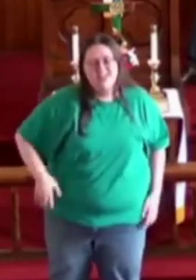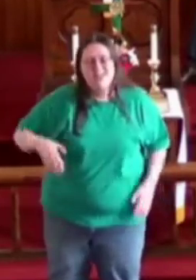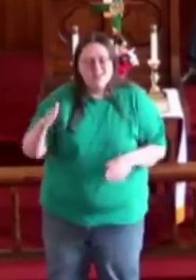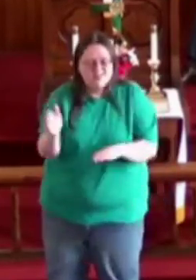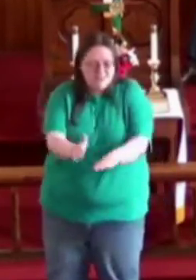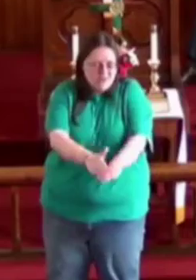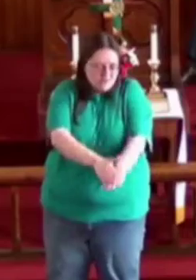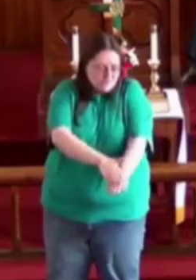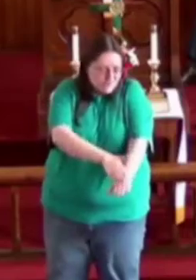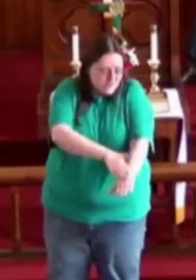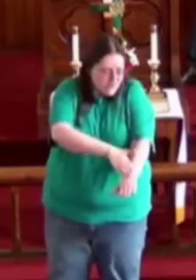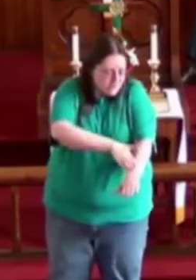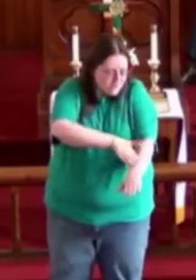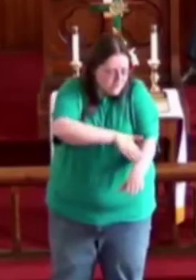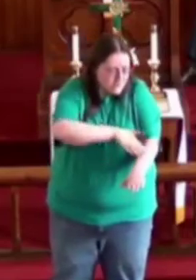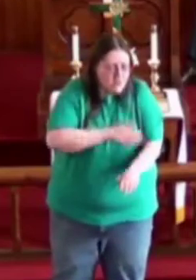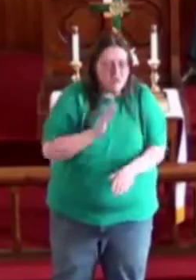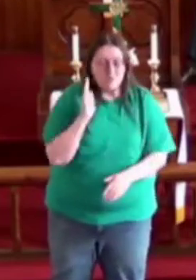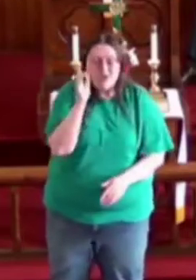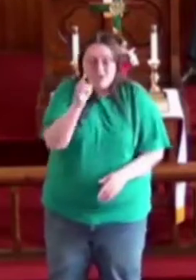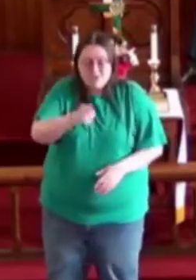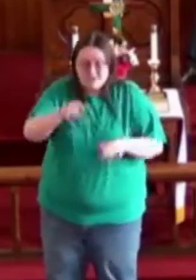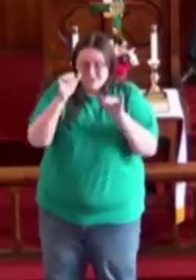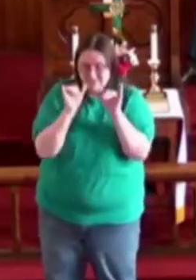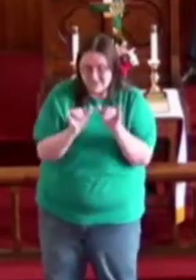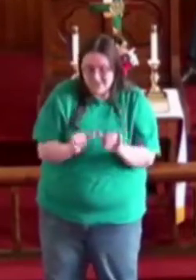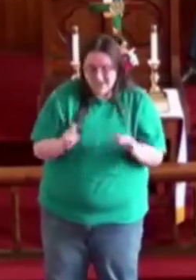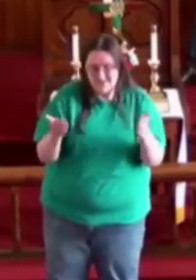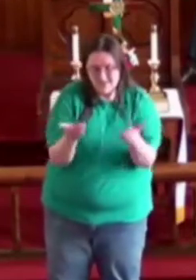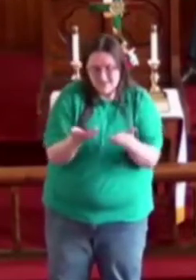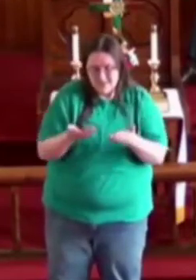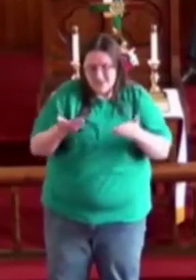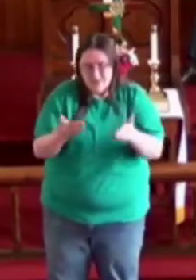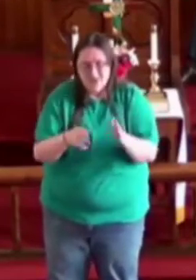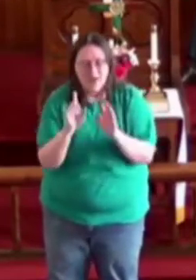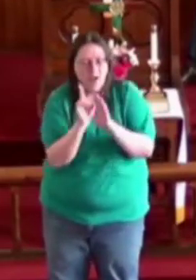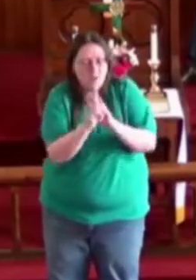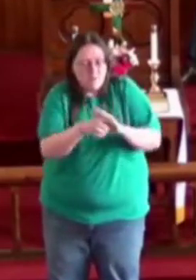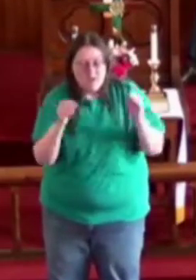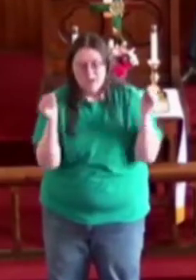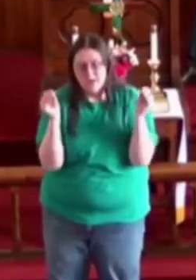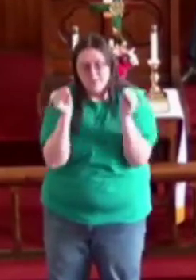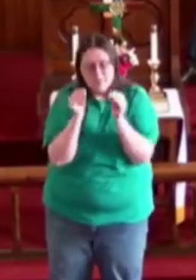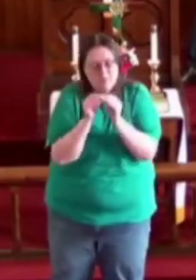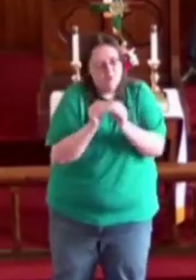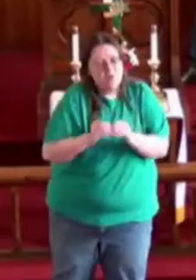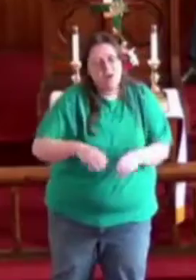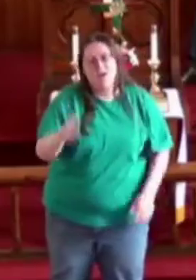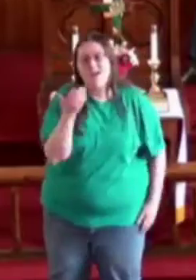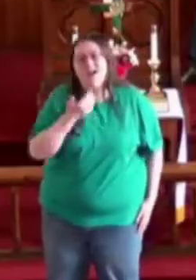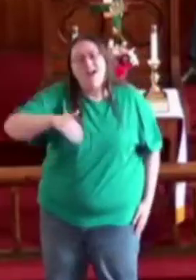Slow down Won't you stay here a minute more